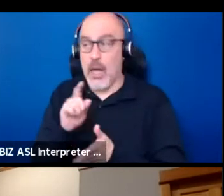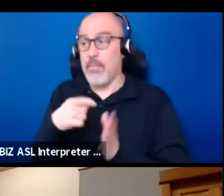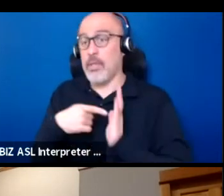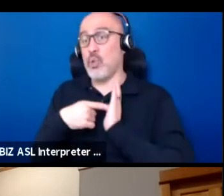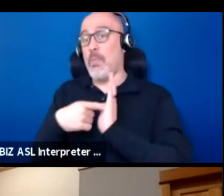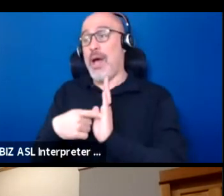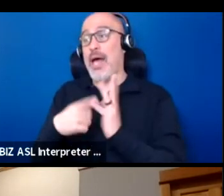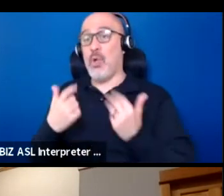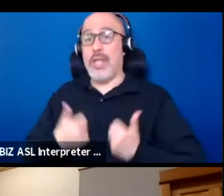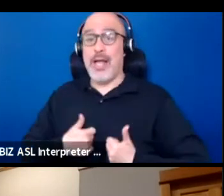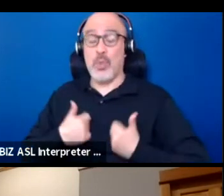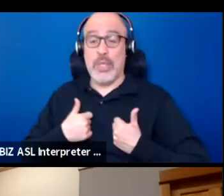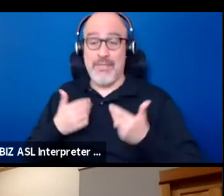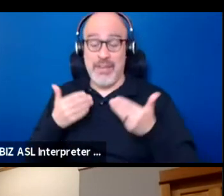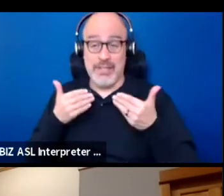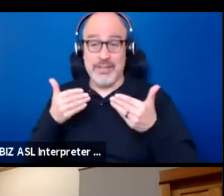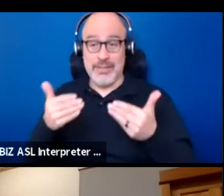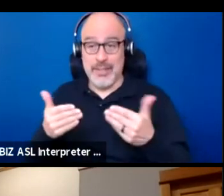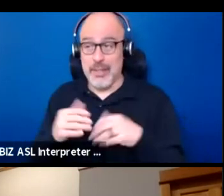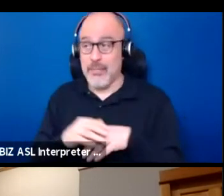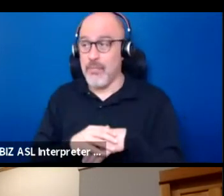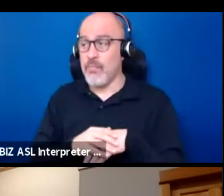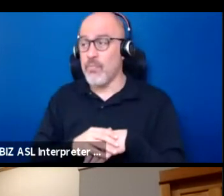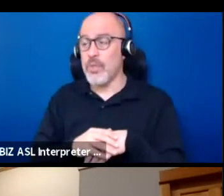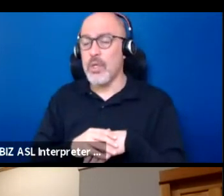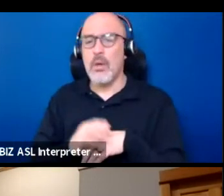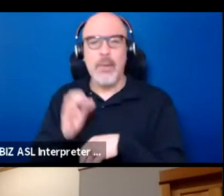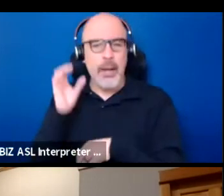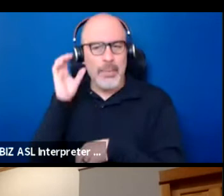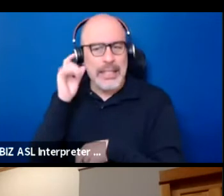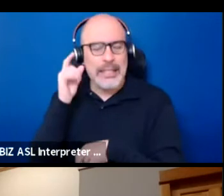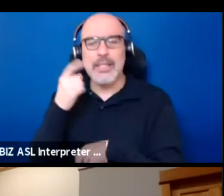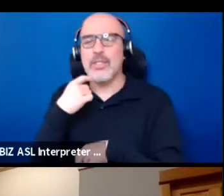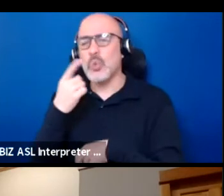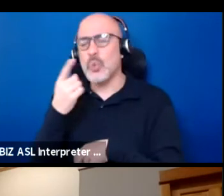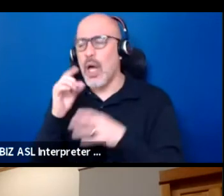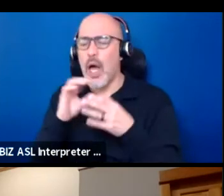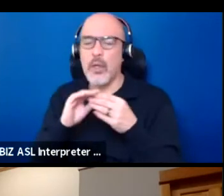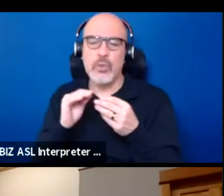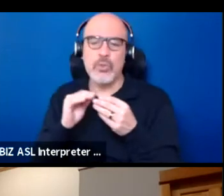And I'm thinking listening to tell those stories about what was happening in New York and her